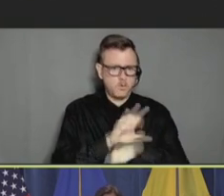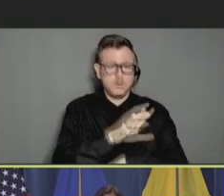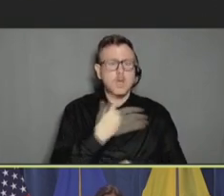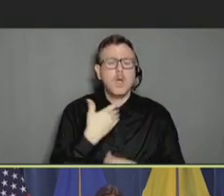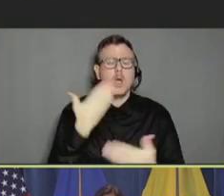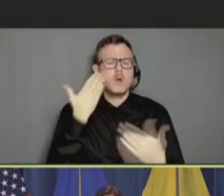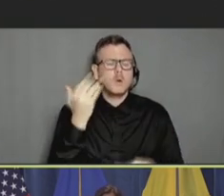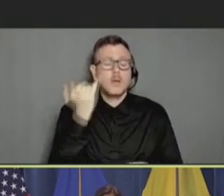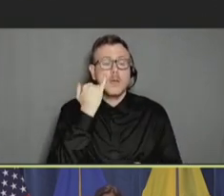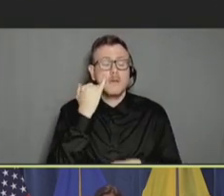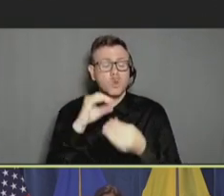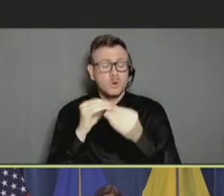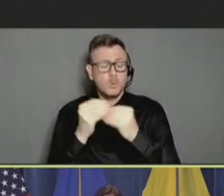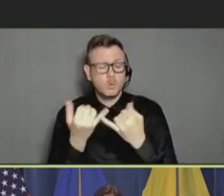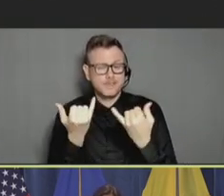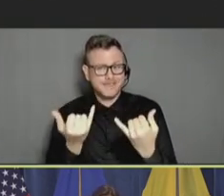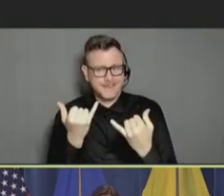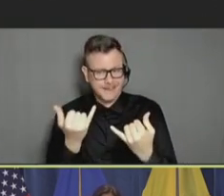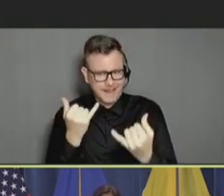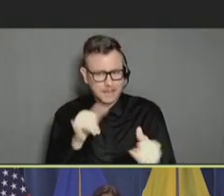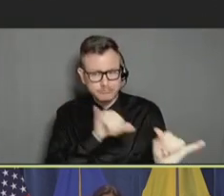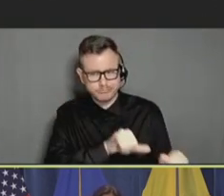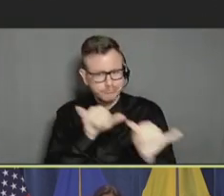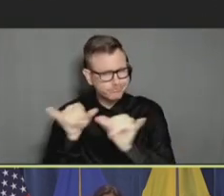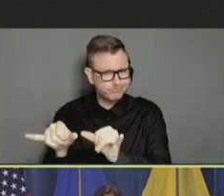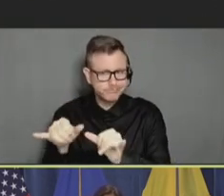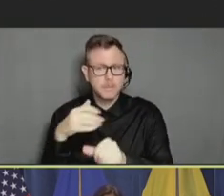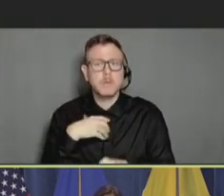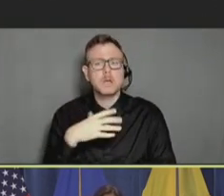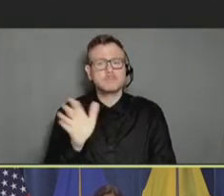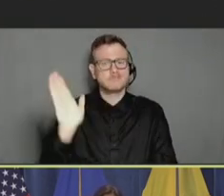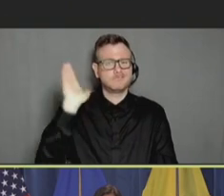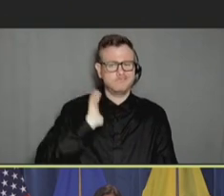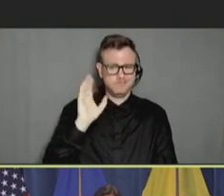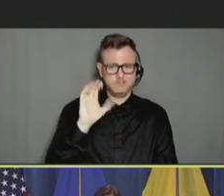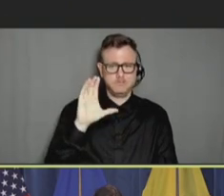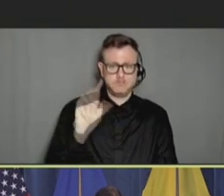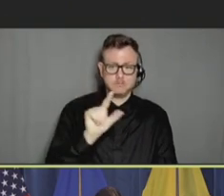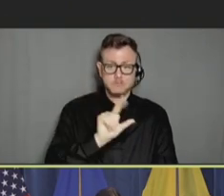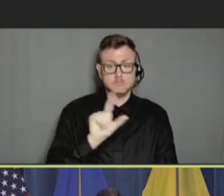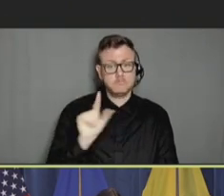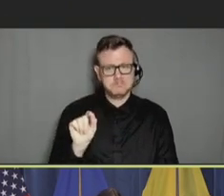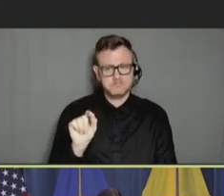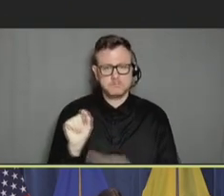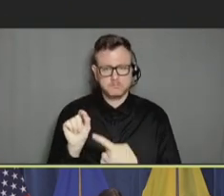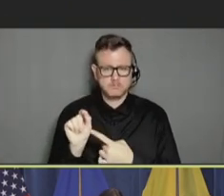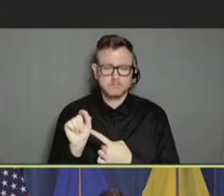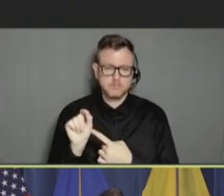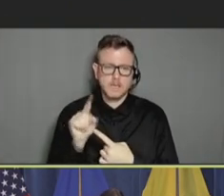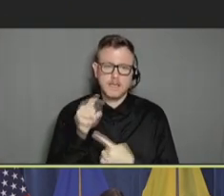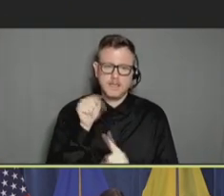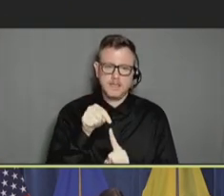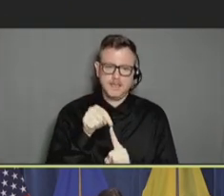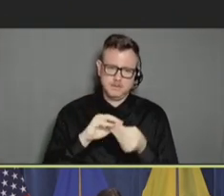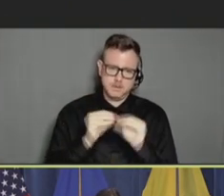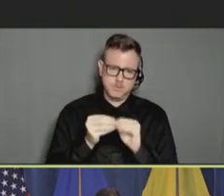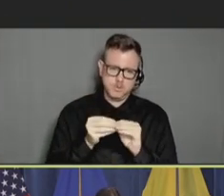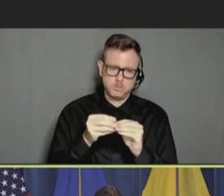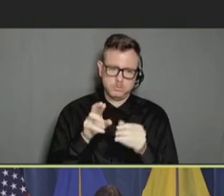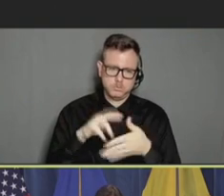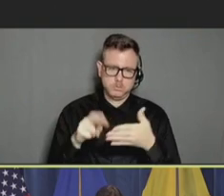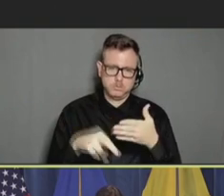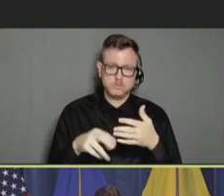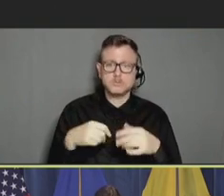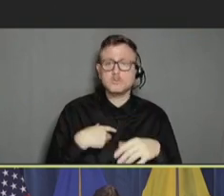the same today, but this was back in October of 2020. Now, we did do a follow-up study